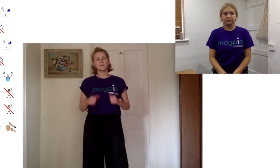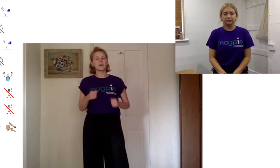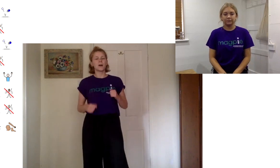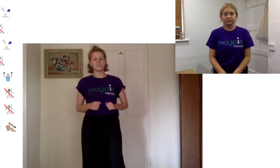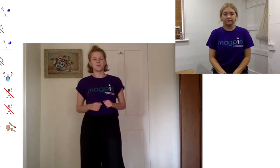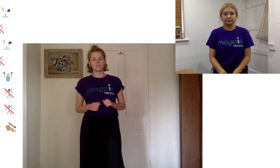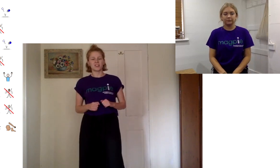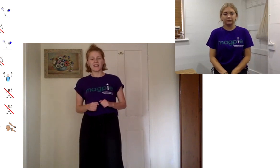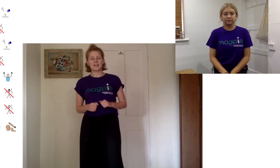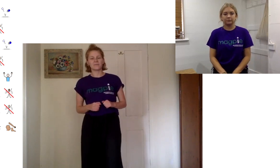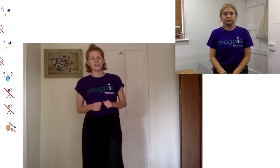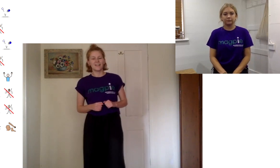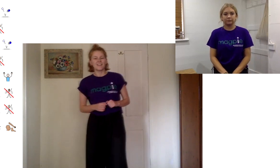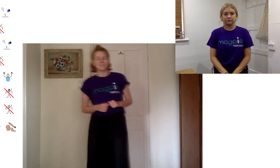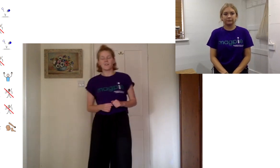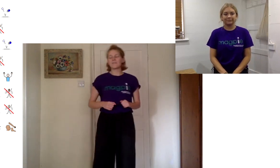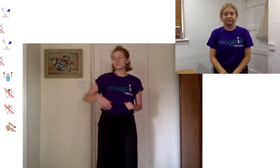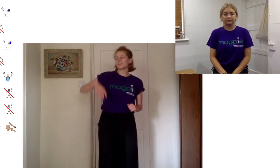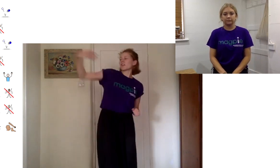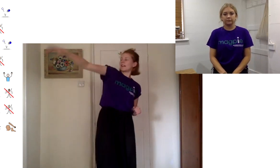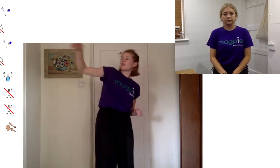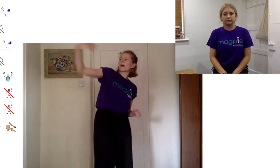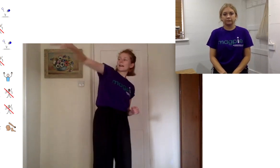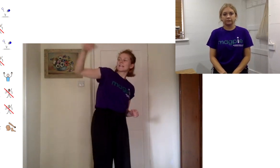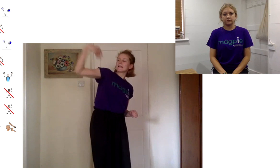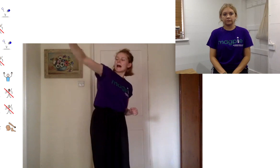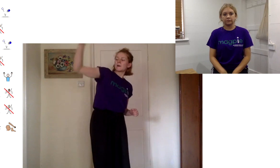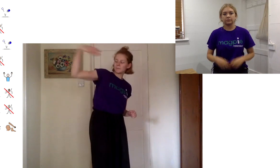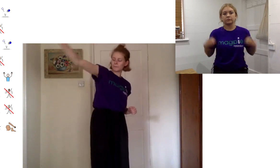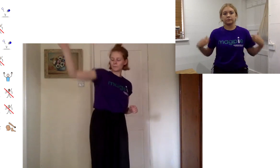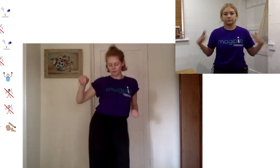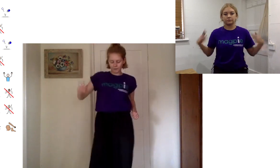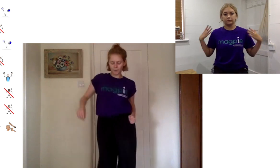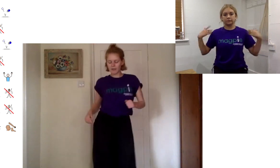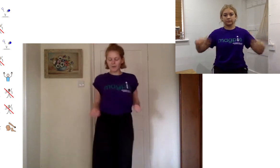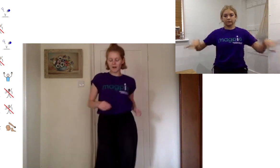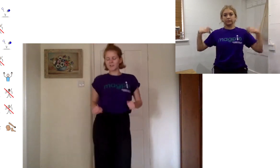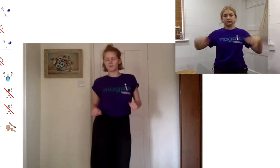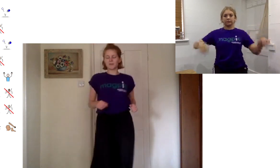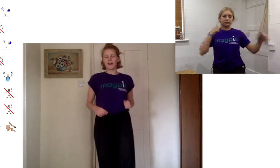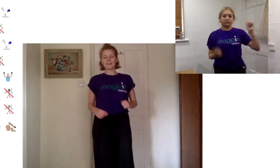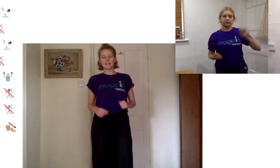body parts you want to shake so have a little practice now what body parts you want to practice